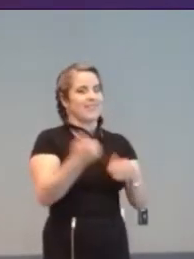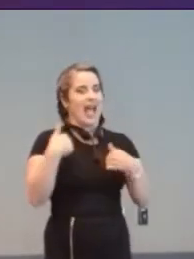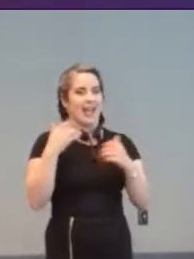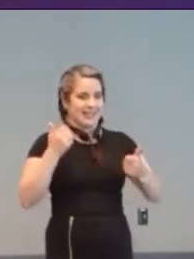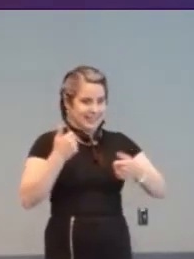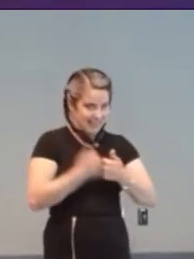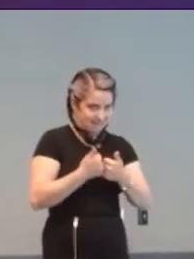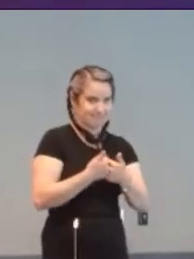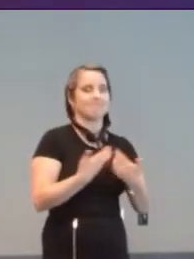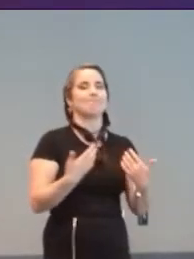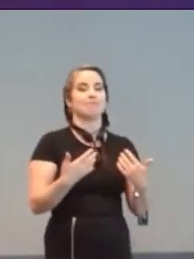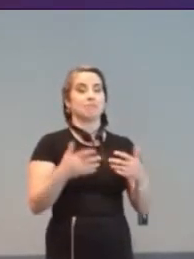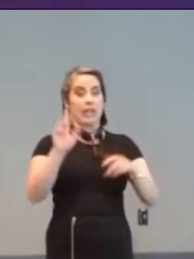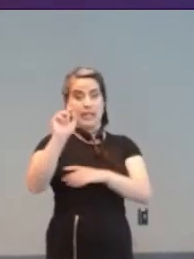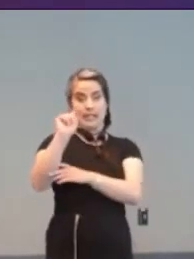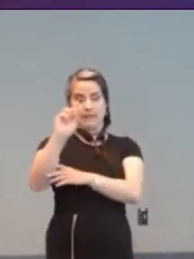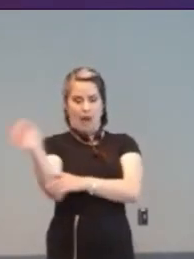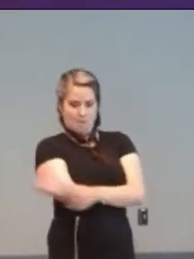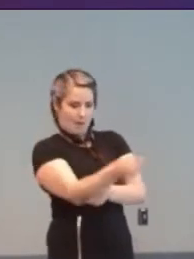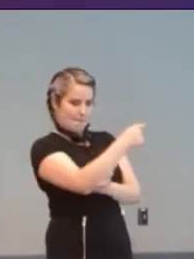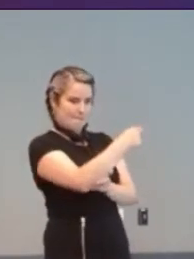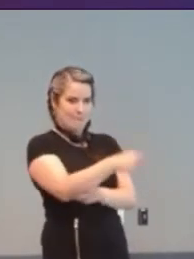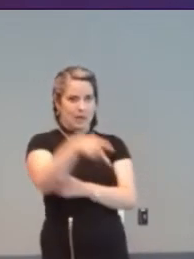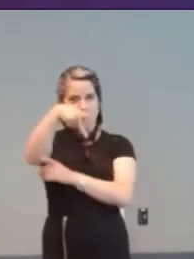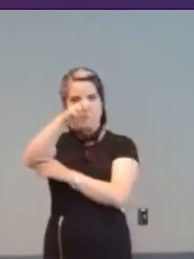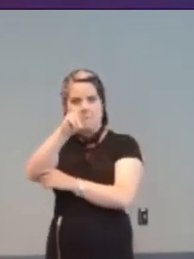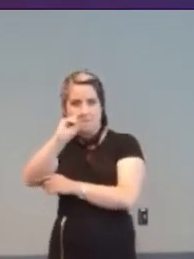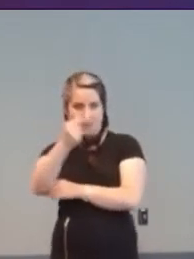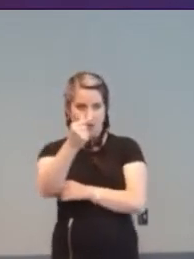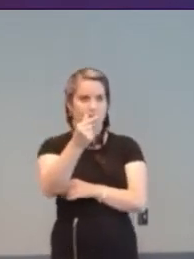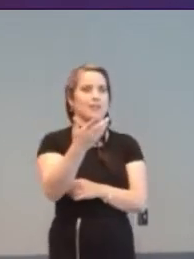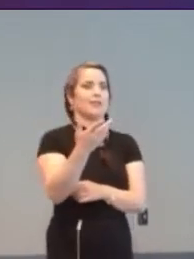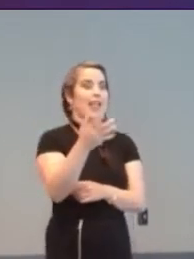Where “Television Tennis” was most likely to be found was in the tsunami of clones